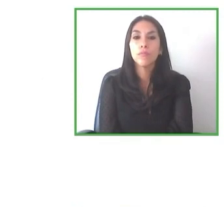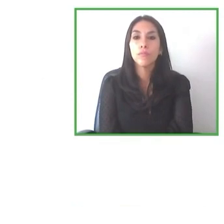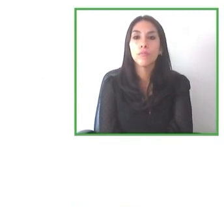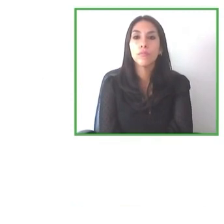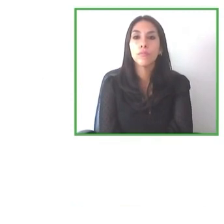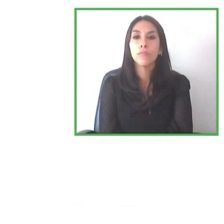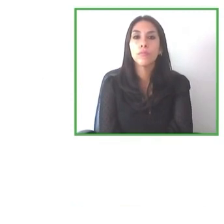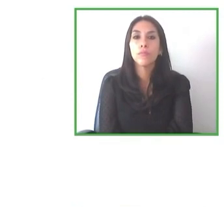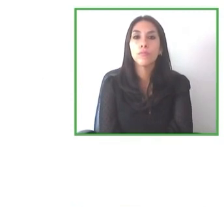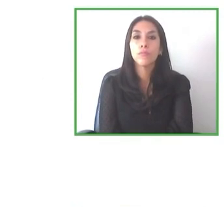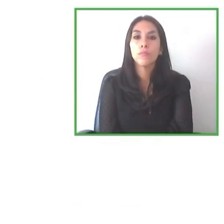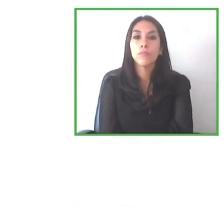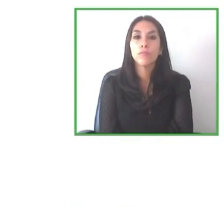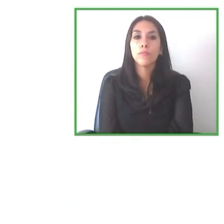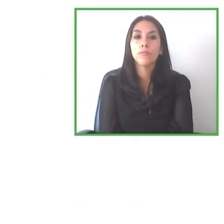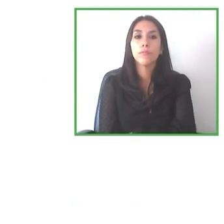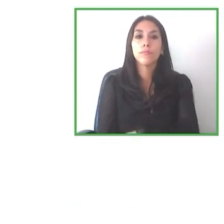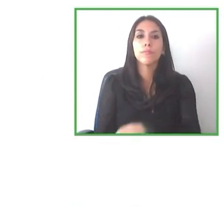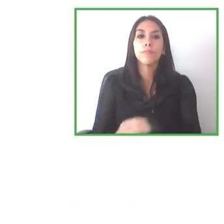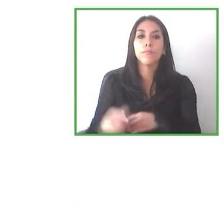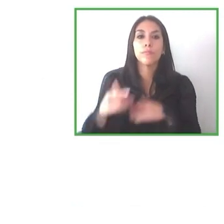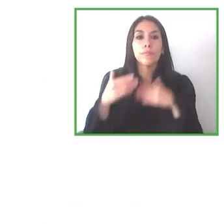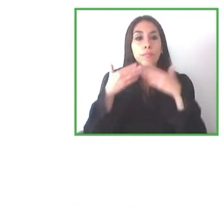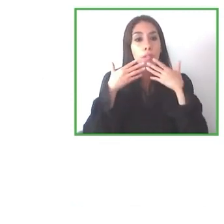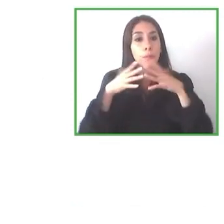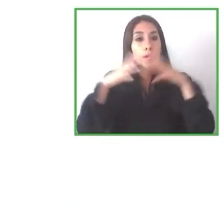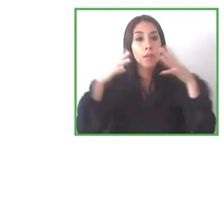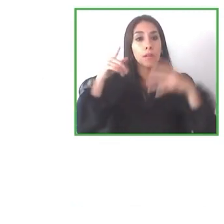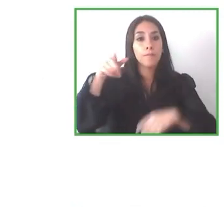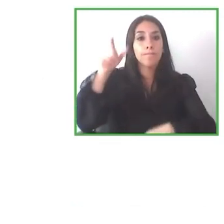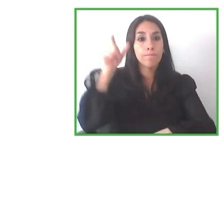Bastienne,, thank you very much. It is so interesting to hear about your project.